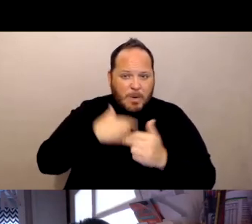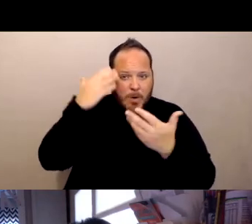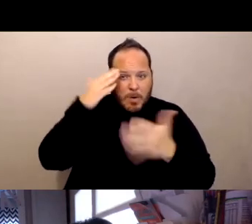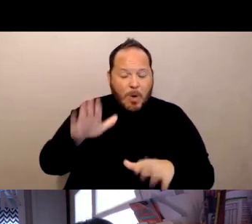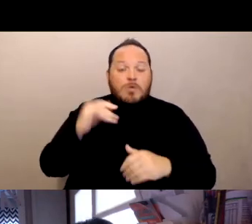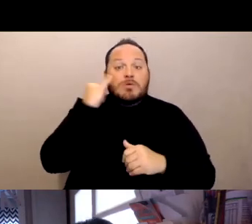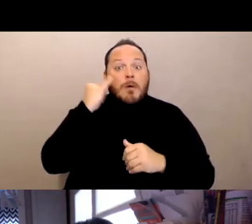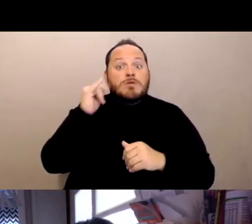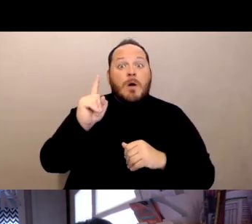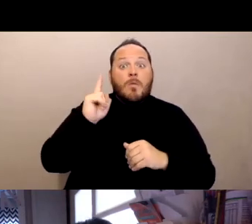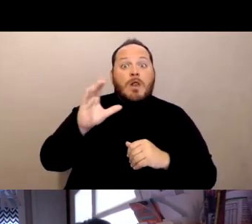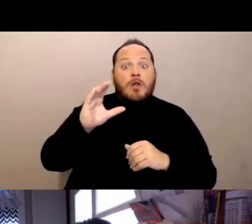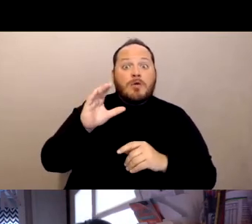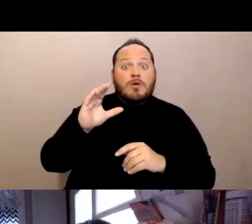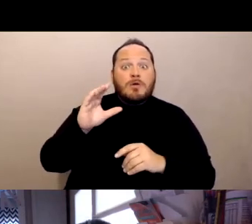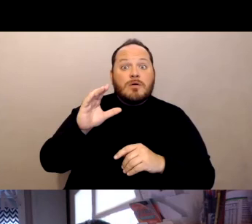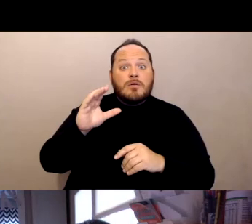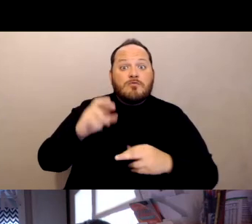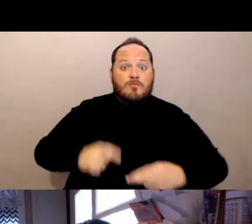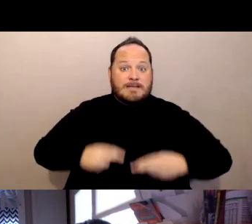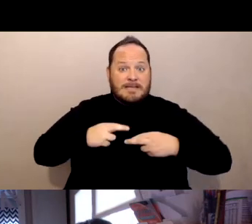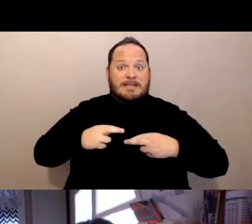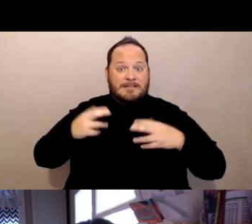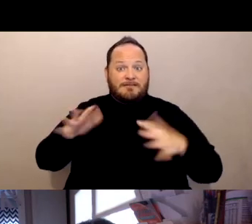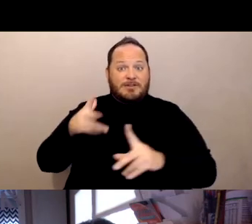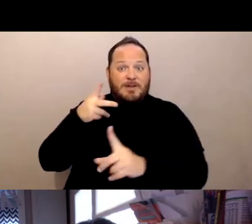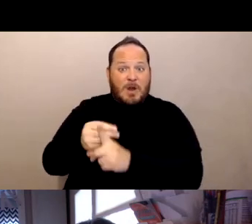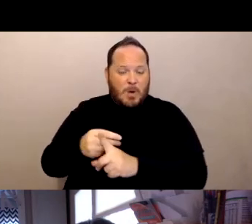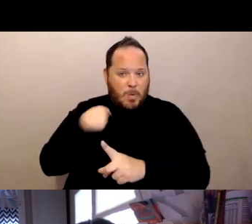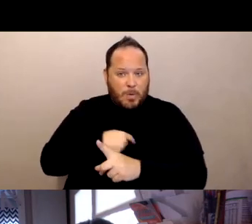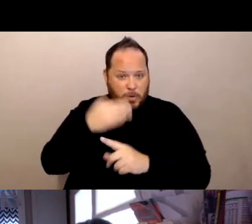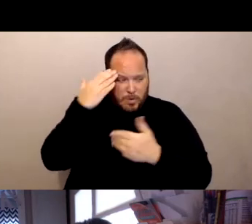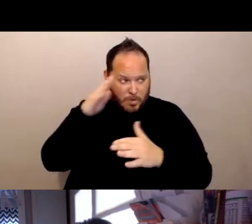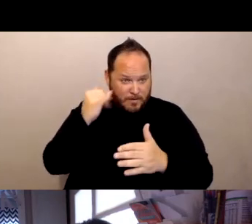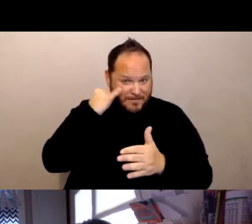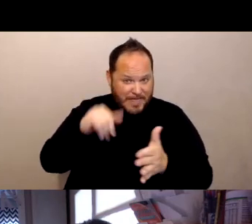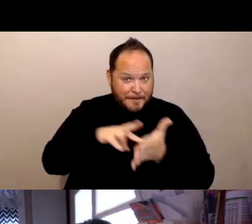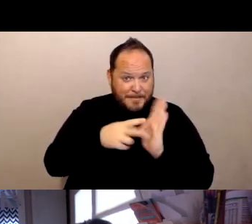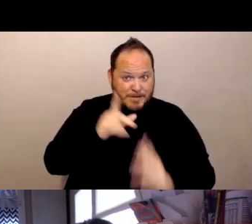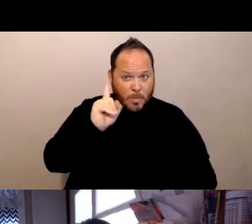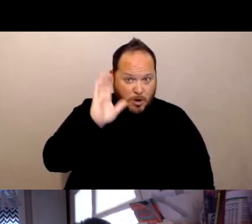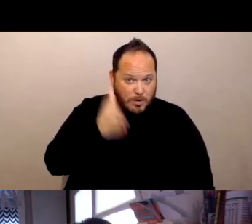we don't know if that's a 100 out of 100 or 100 out of 250, if it's a large nursing home.